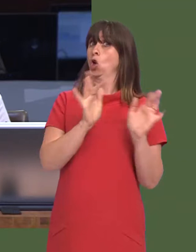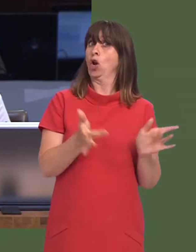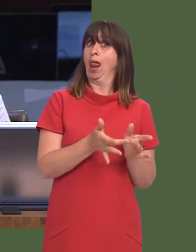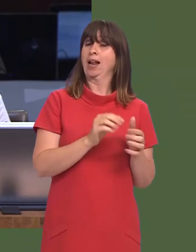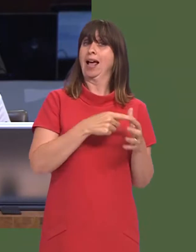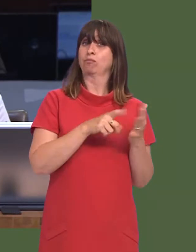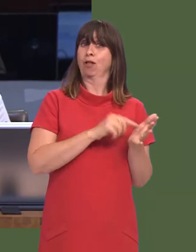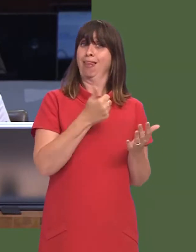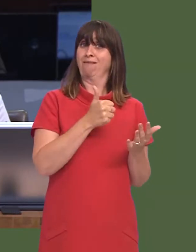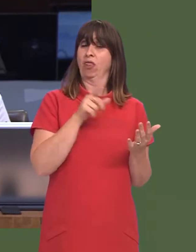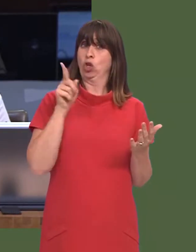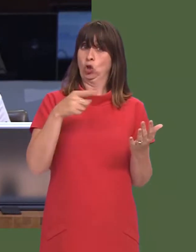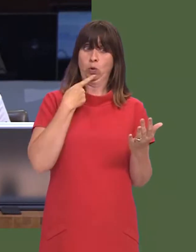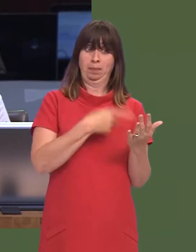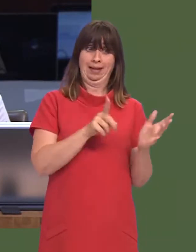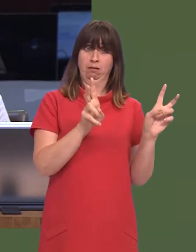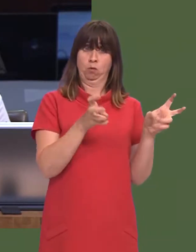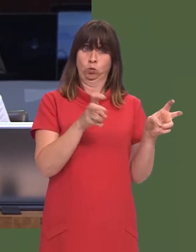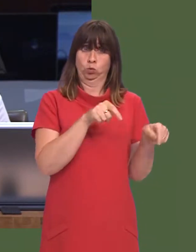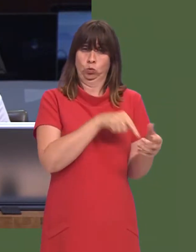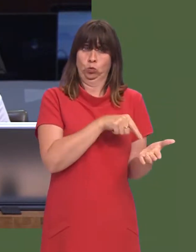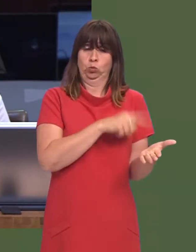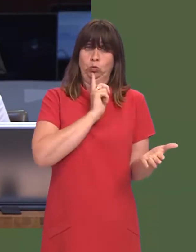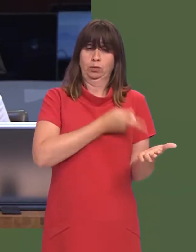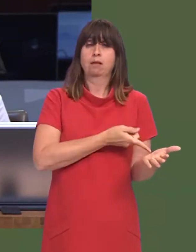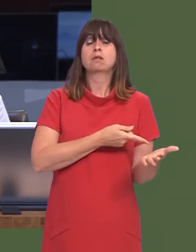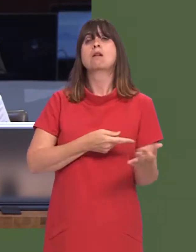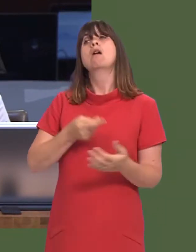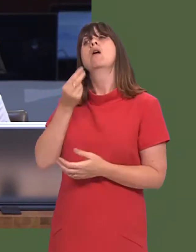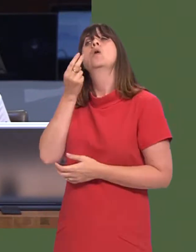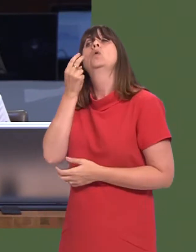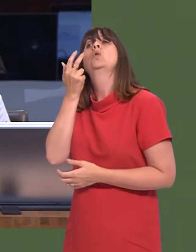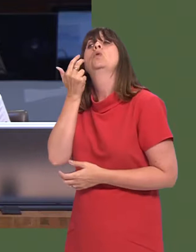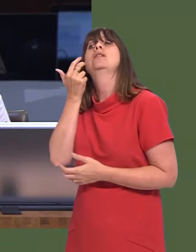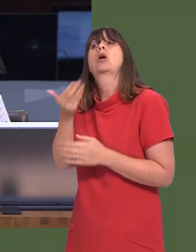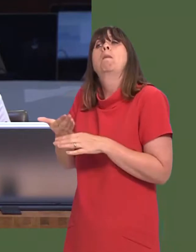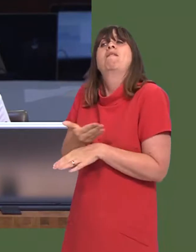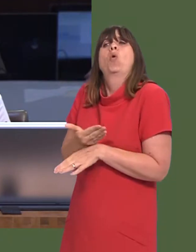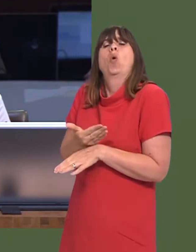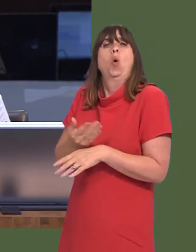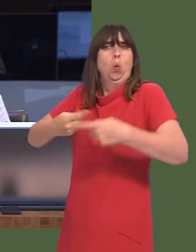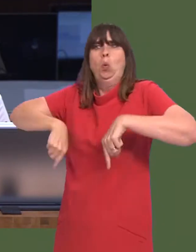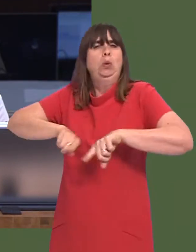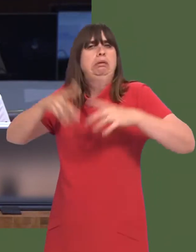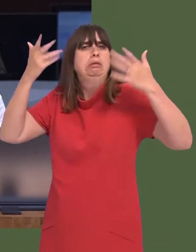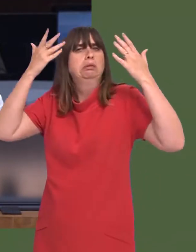to Wales Online on 11 April, and I quote again: Leanne Wood: ëIt was in the last few days beforehand.